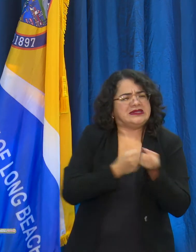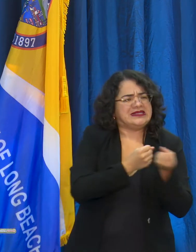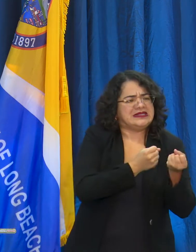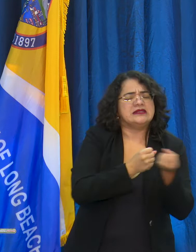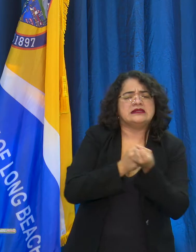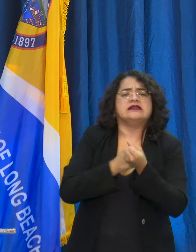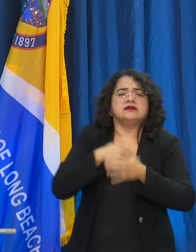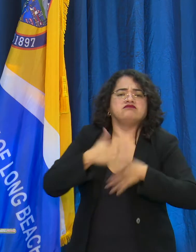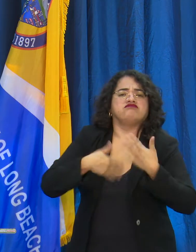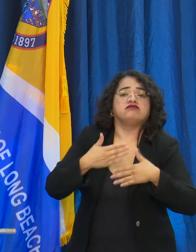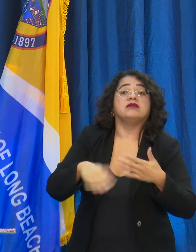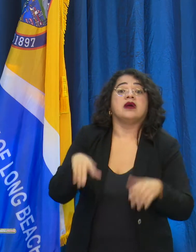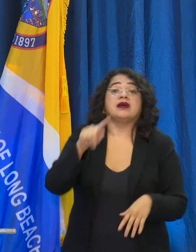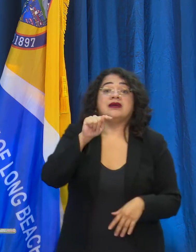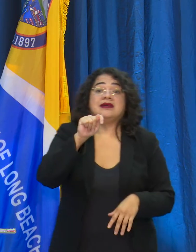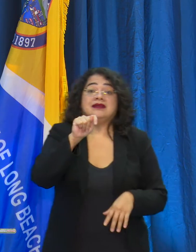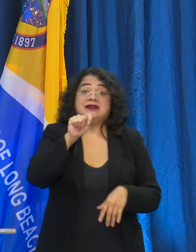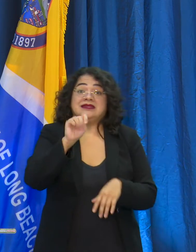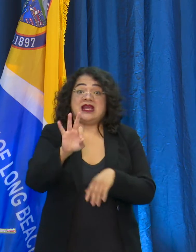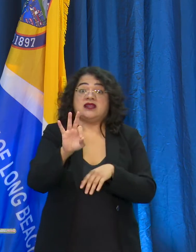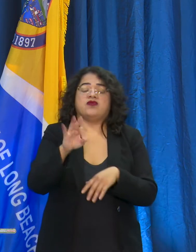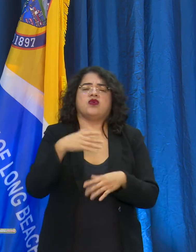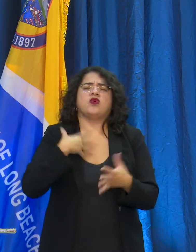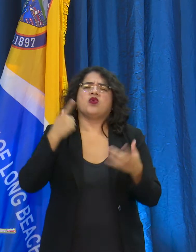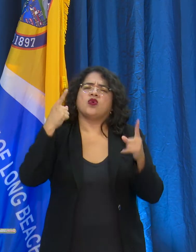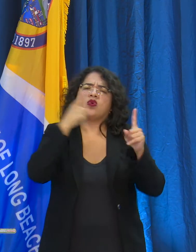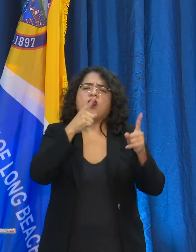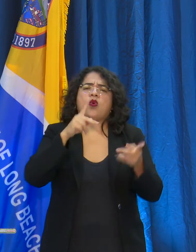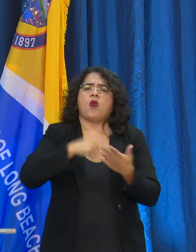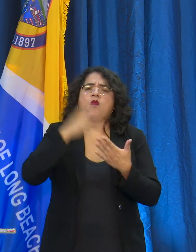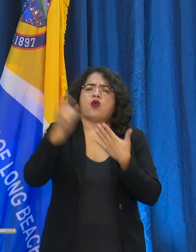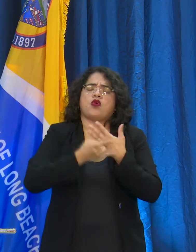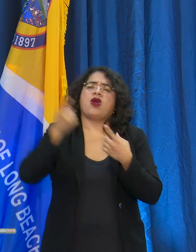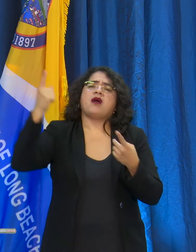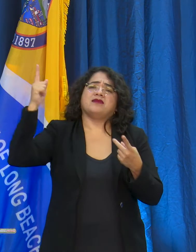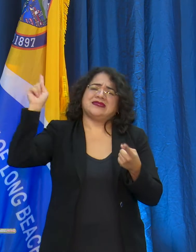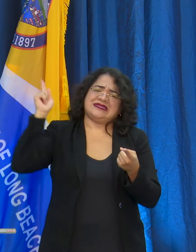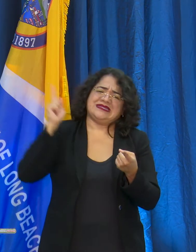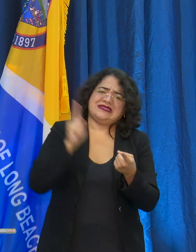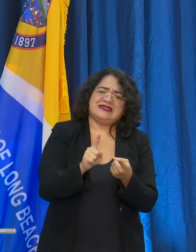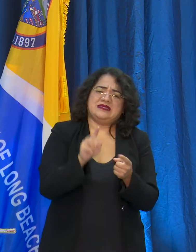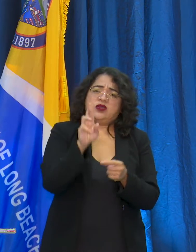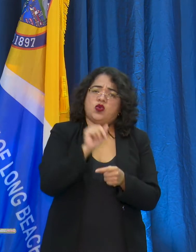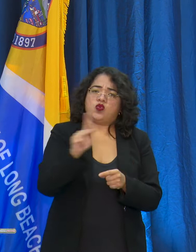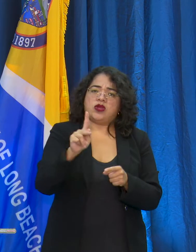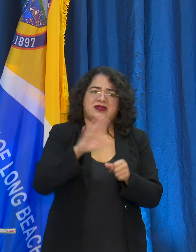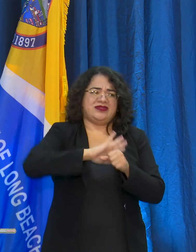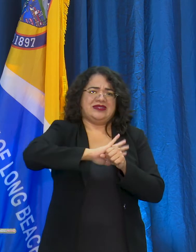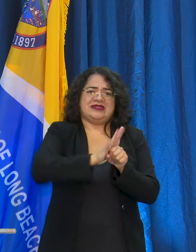on Long Beach programs that reduce the risk of COVID and allow our businesses to operate. Those include